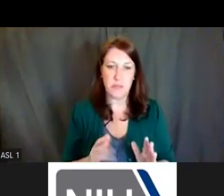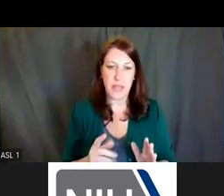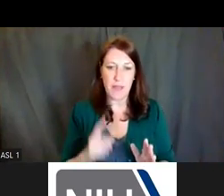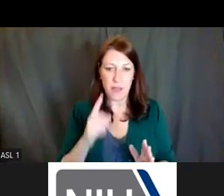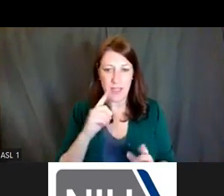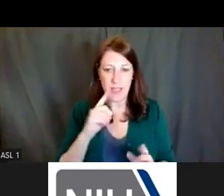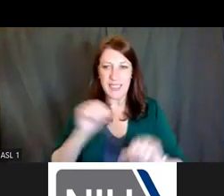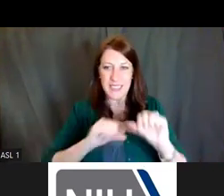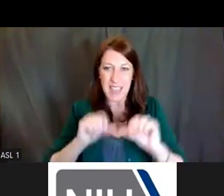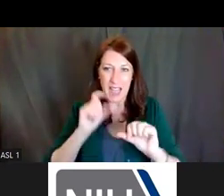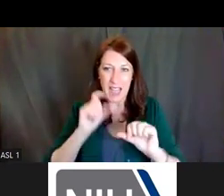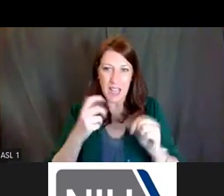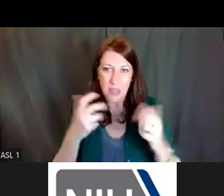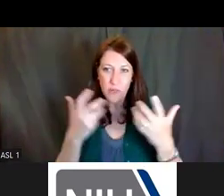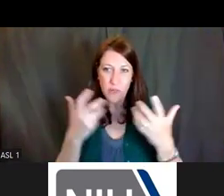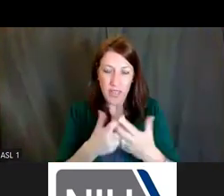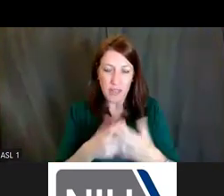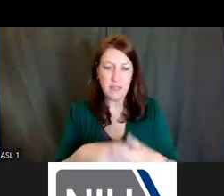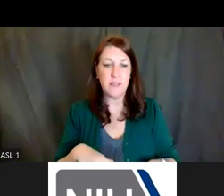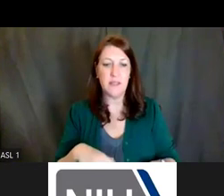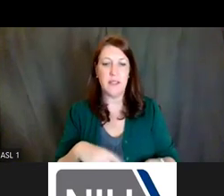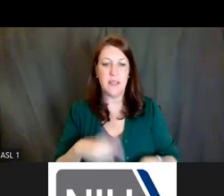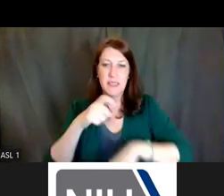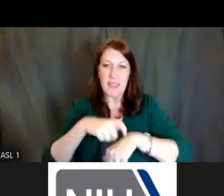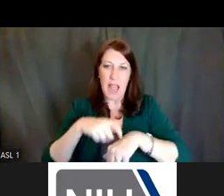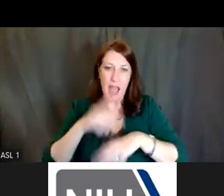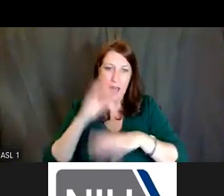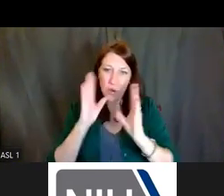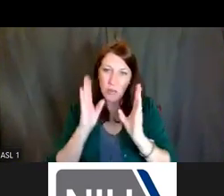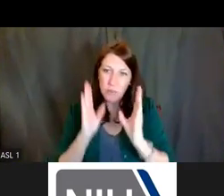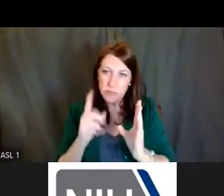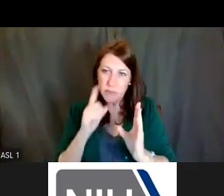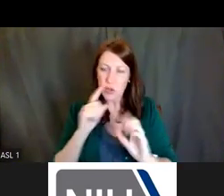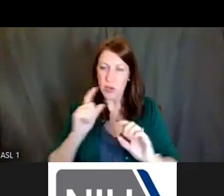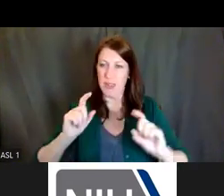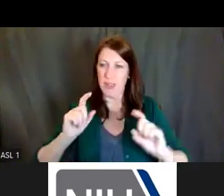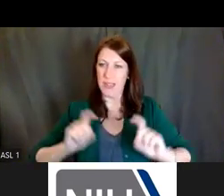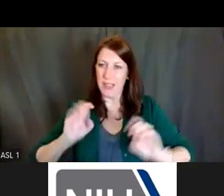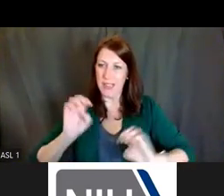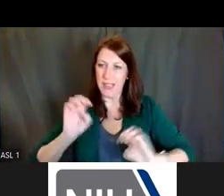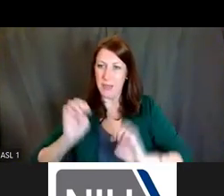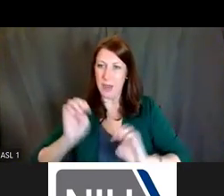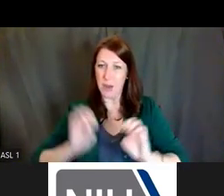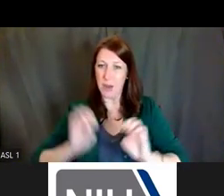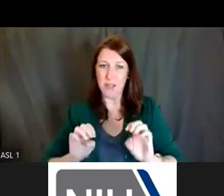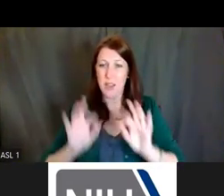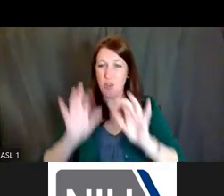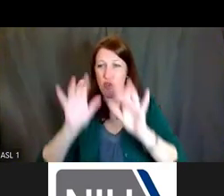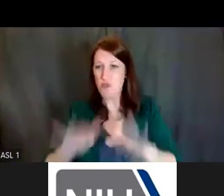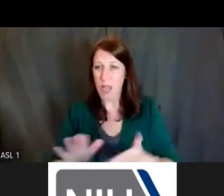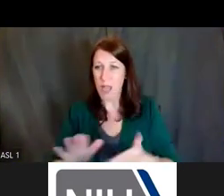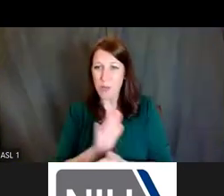to do the experiments, write the papers and get going. So make it make sense. Dr. Lauren Hill: Absolutely.